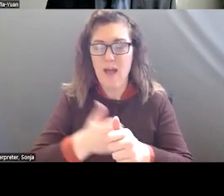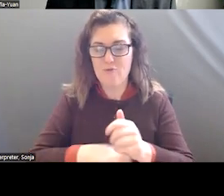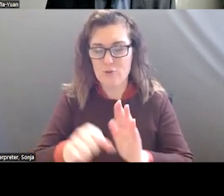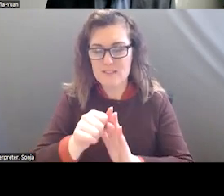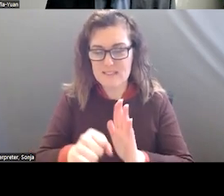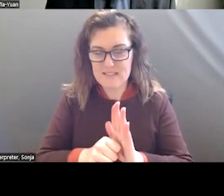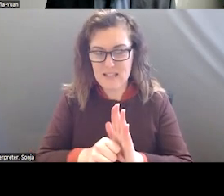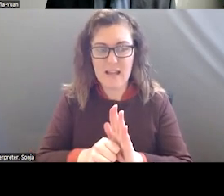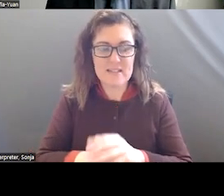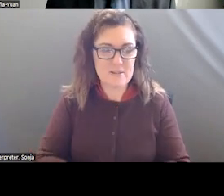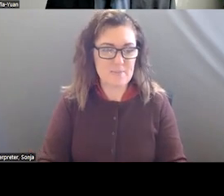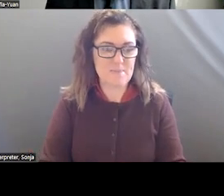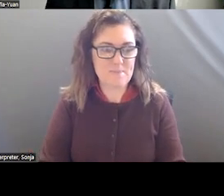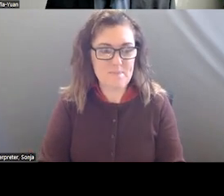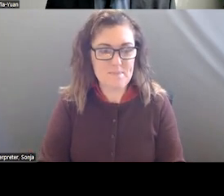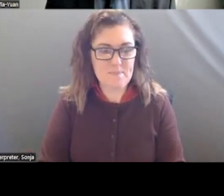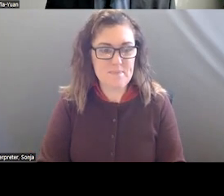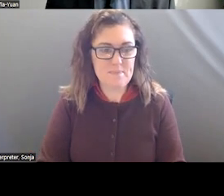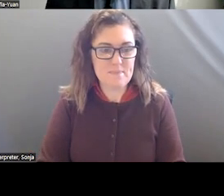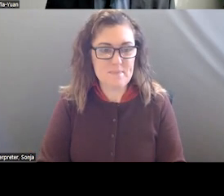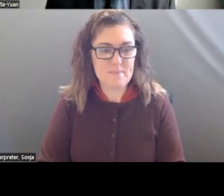WE CAN ADVANCE TO THE MAJOR TAKE AWAY SLIDE.